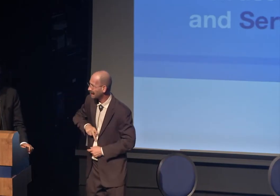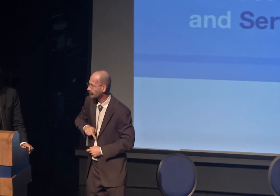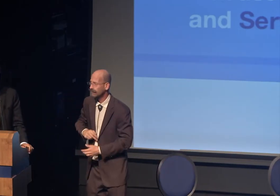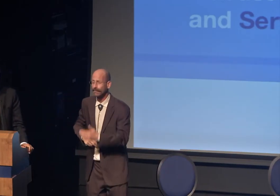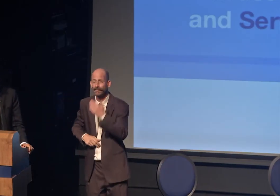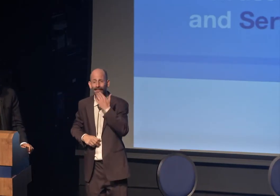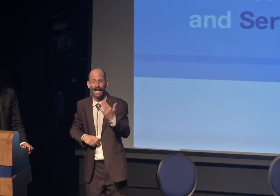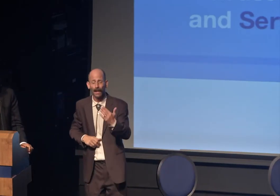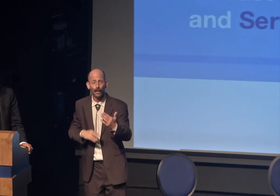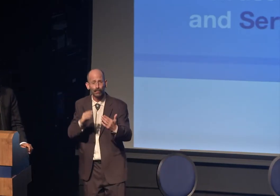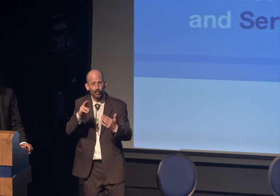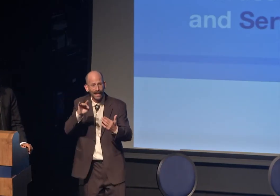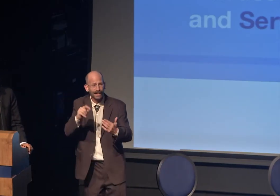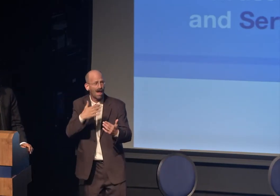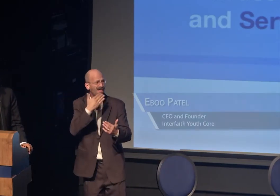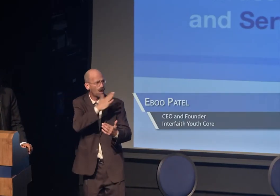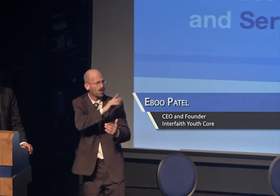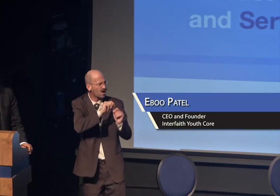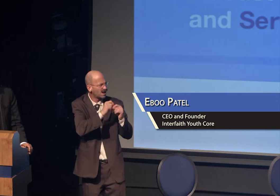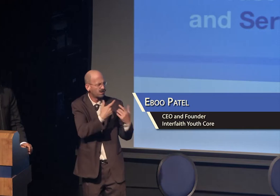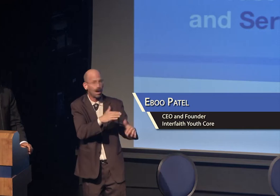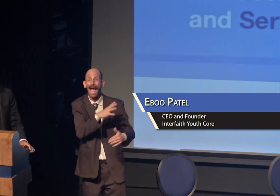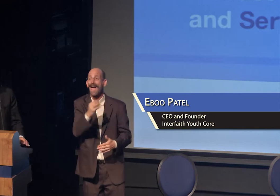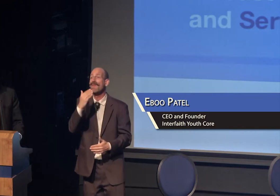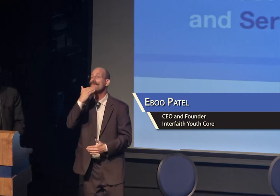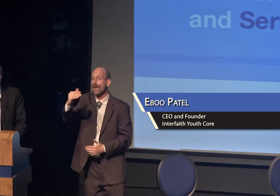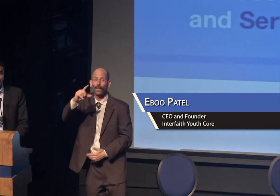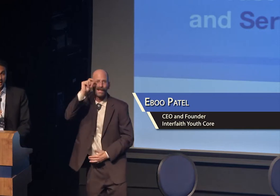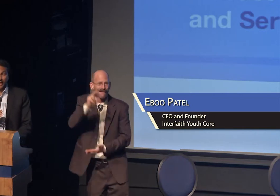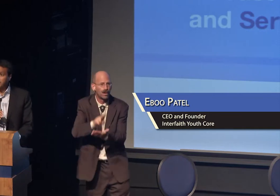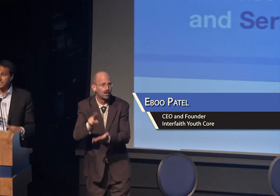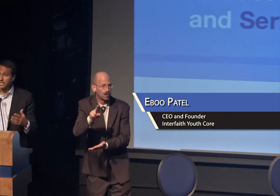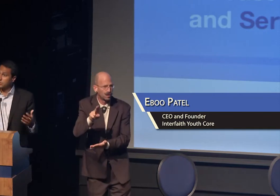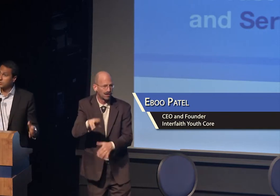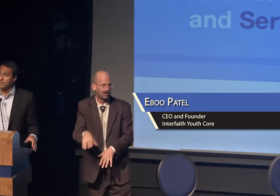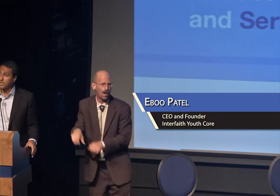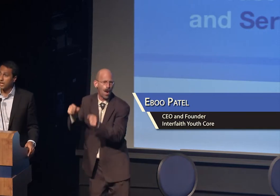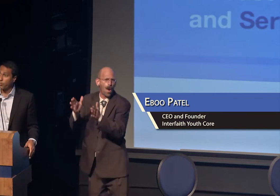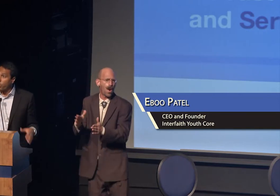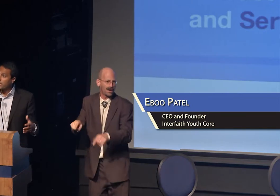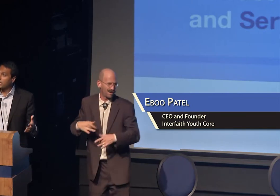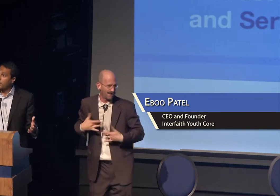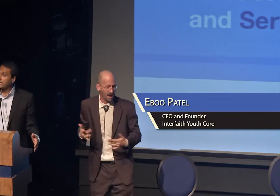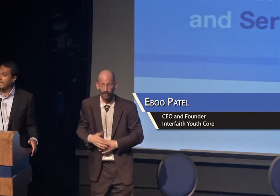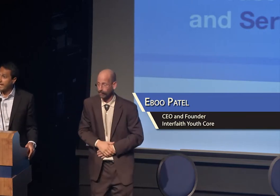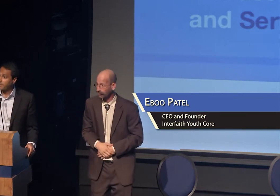Very special thanks to Gallaudet University. Our host. I could tell you, walking around a campus,